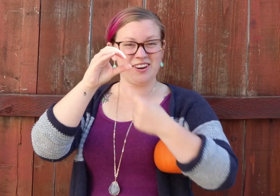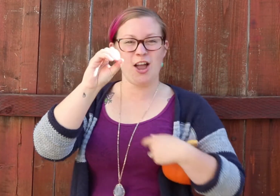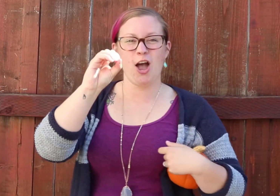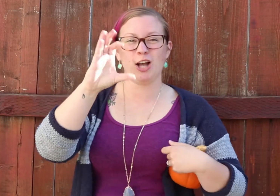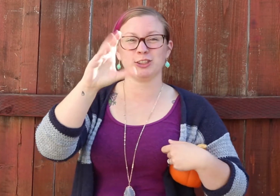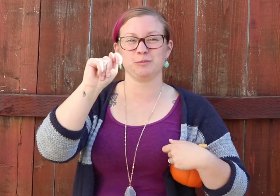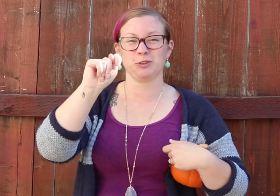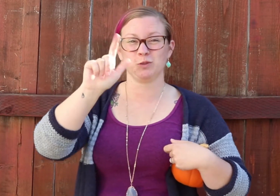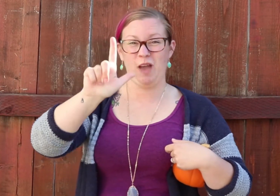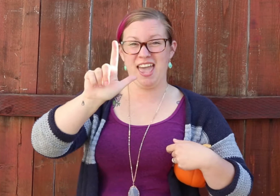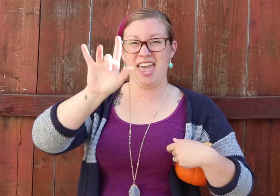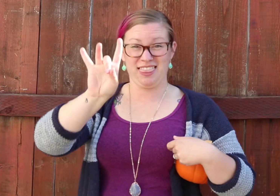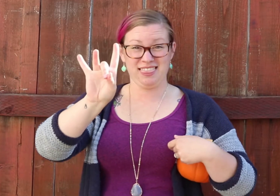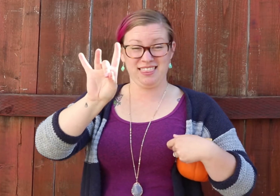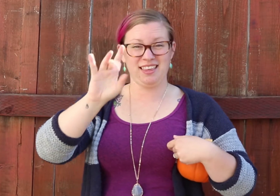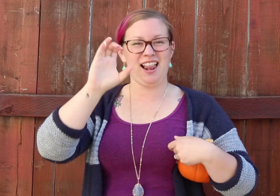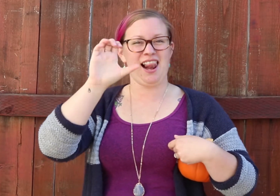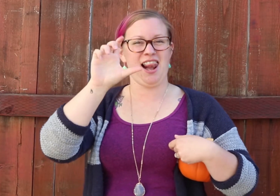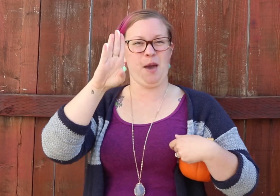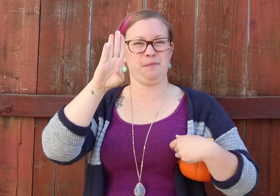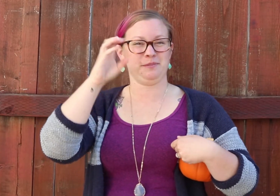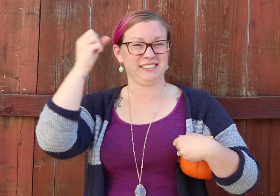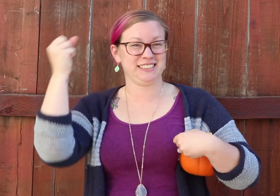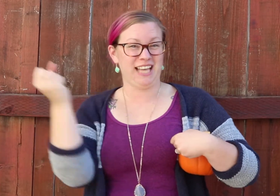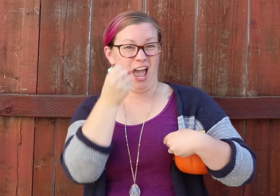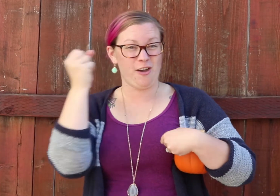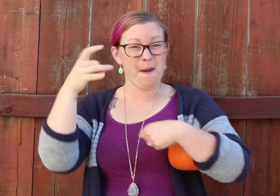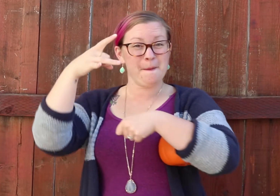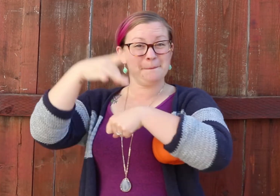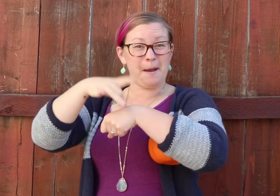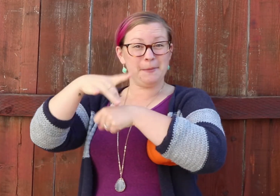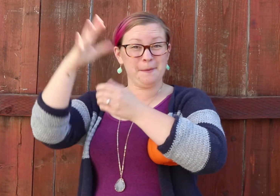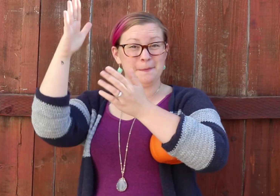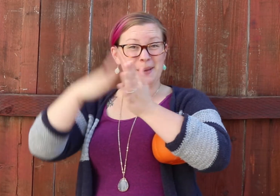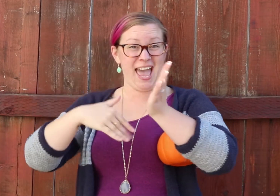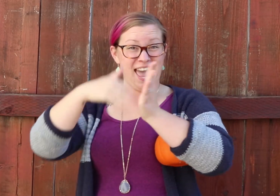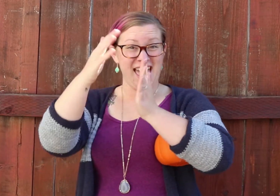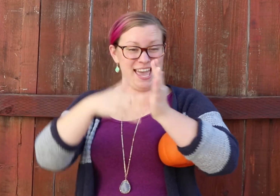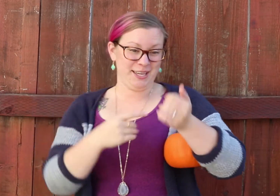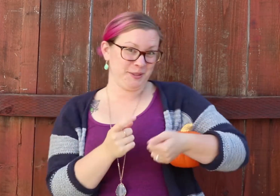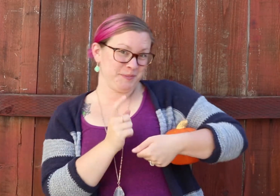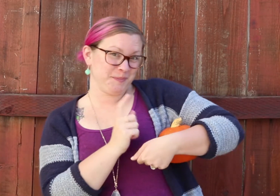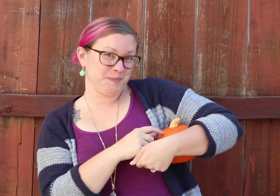On Saturday, October 28, Club Saturday Pumpkin Painting!